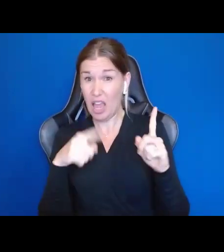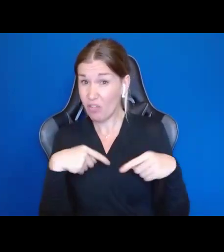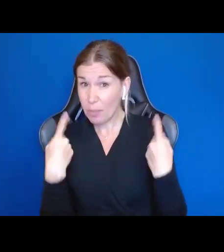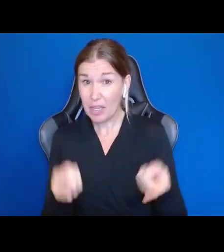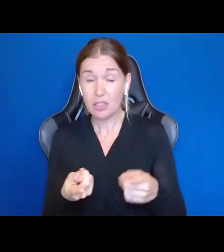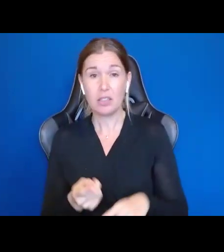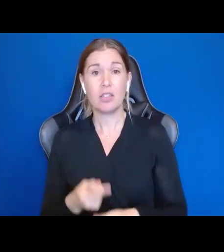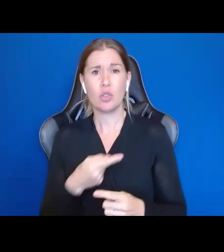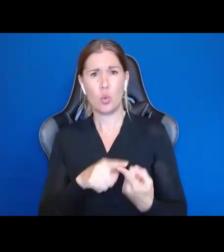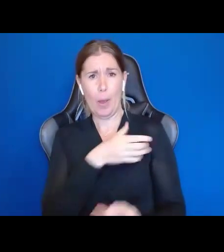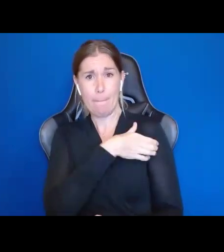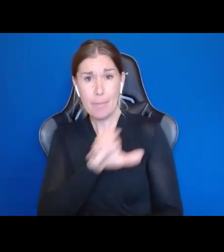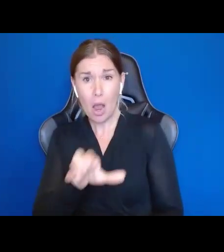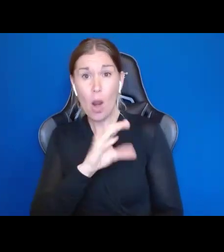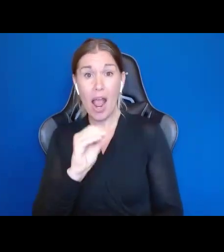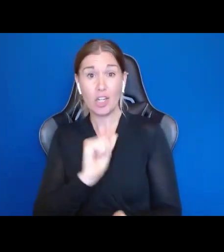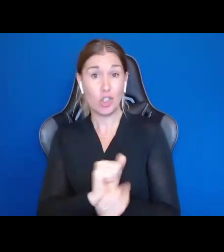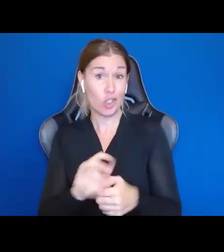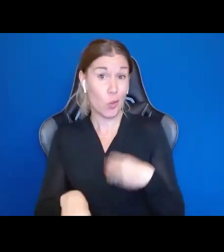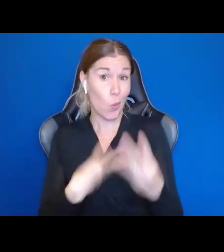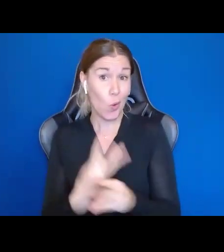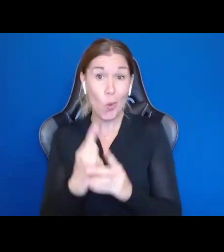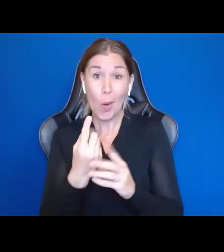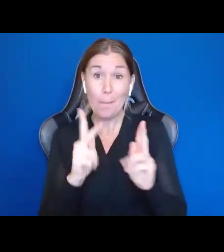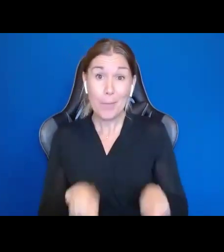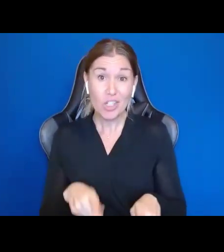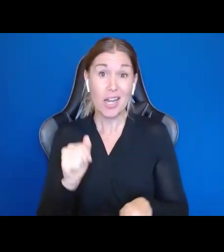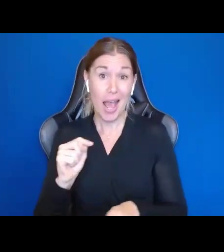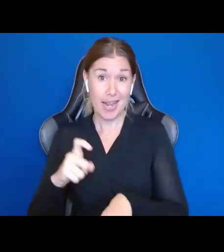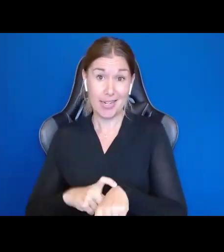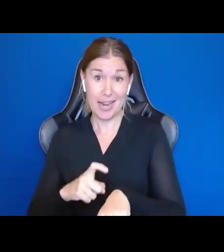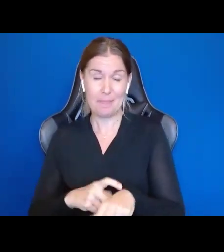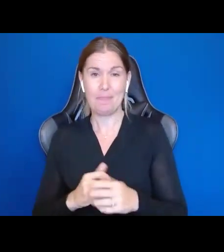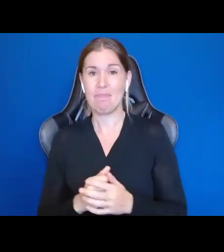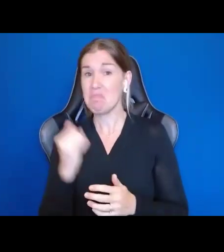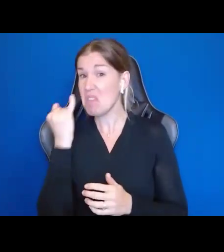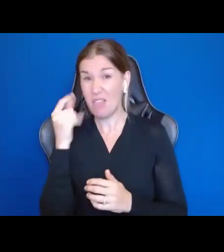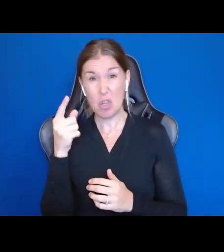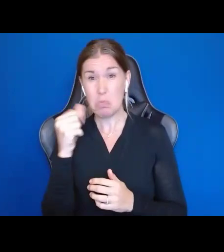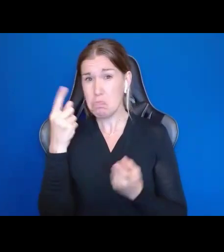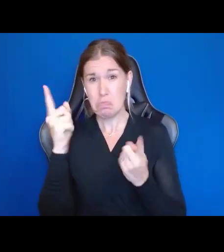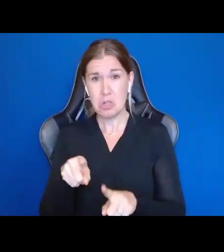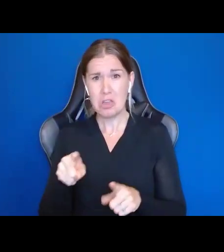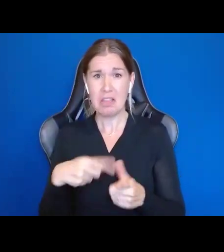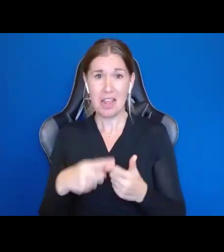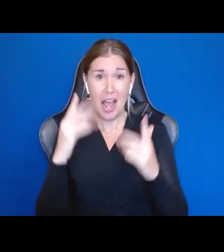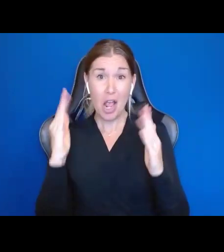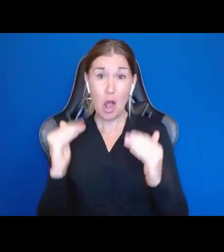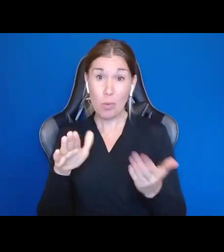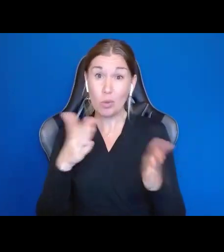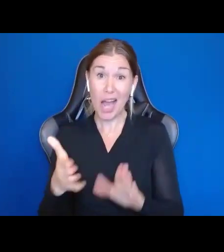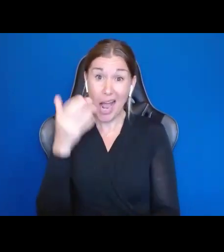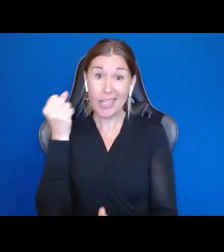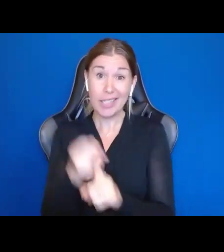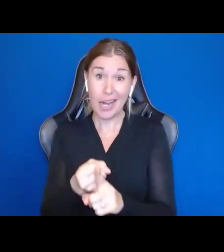change the world one person and one decision, one at a time. If you haven't bought in, I just hope you die suddenly.